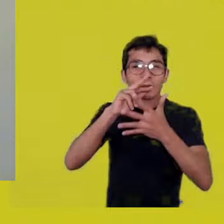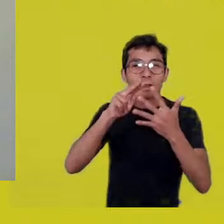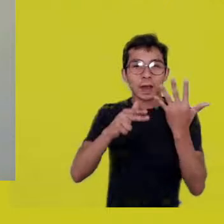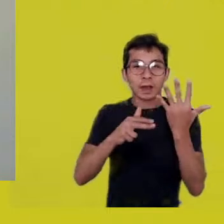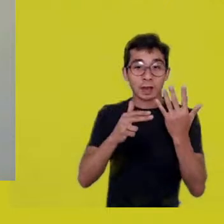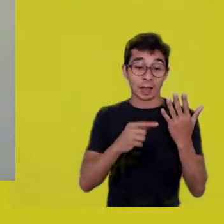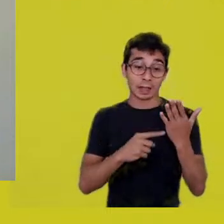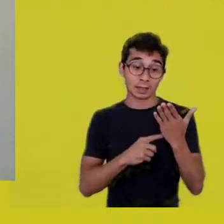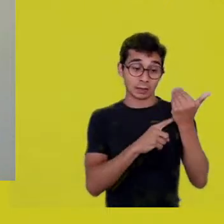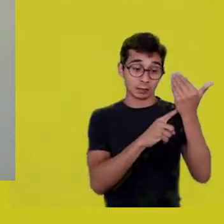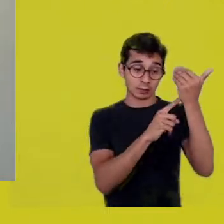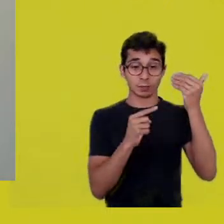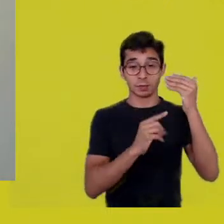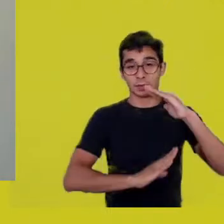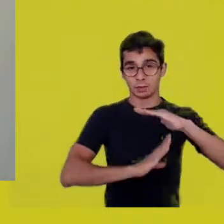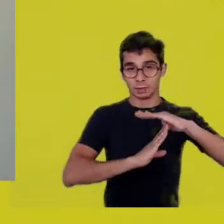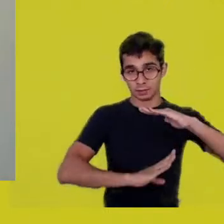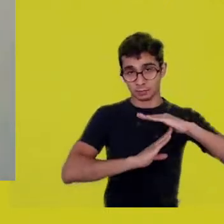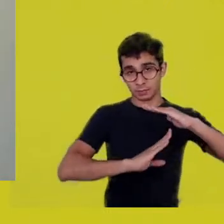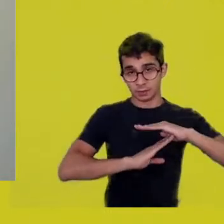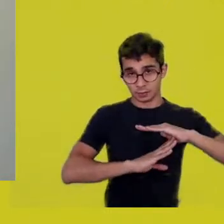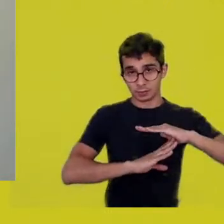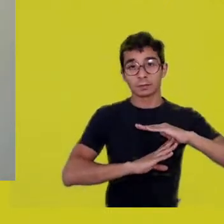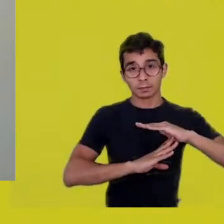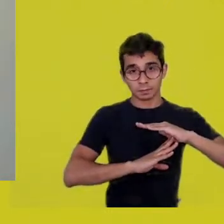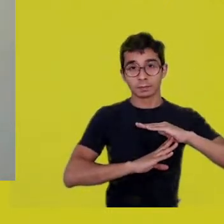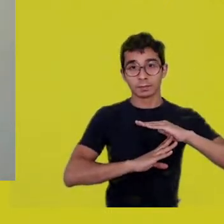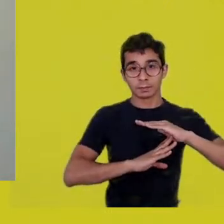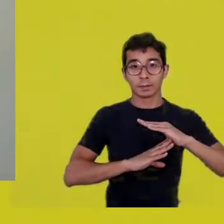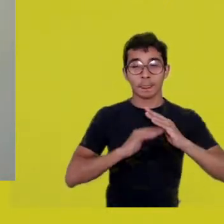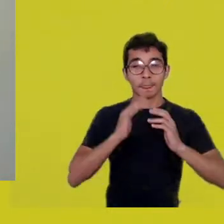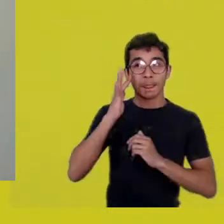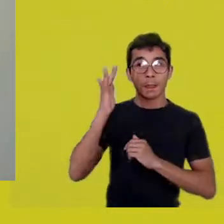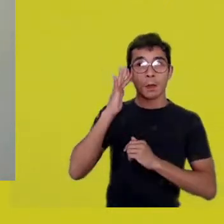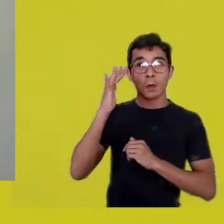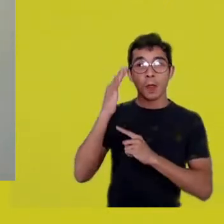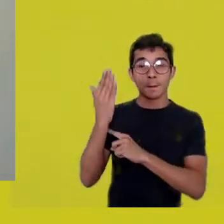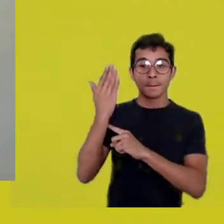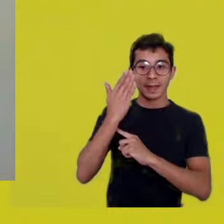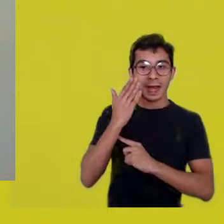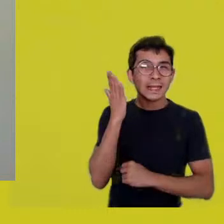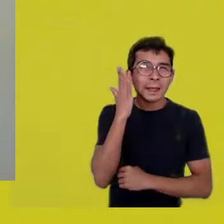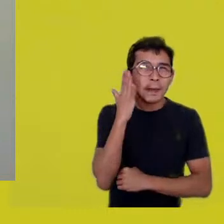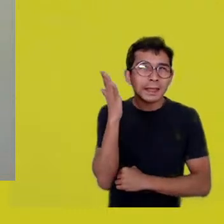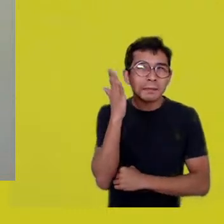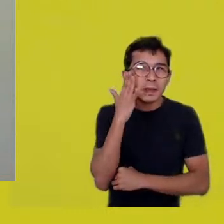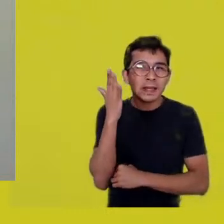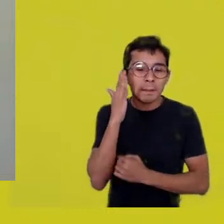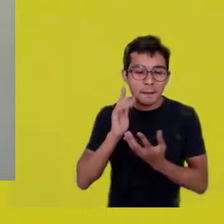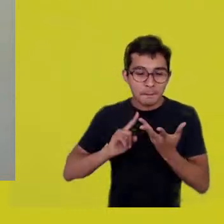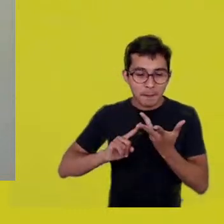I know that when we borrow these expressions, we want to give